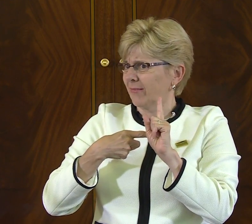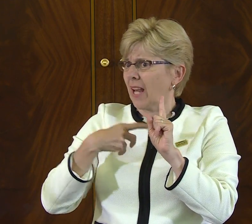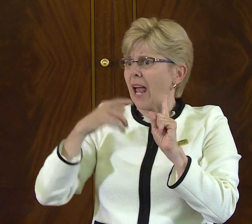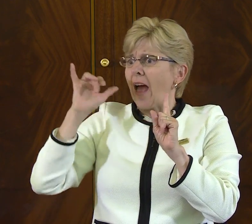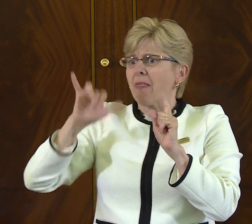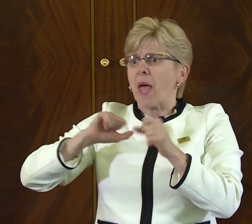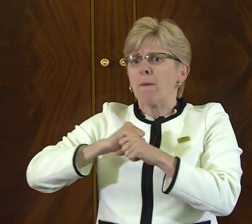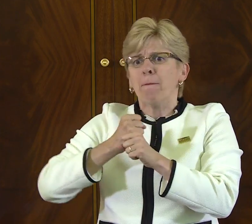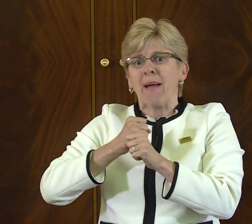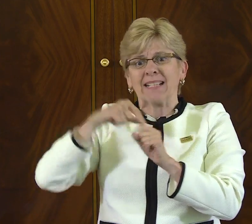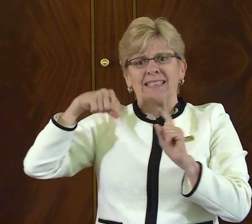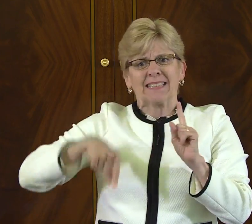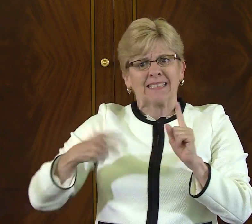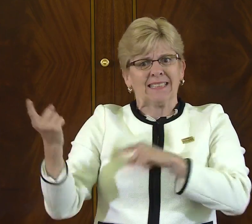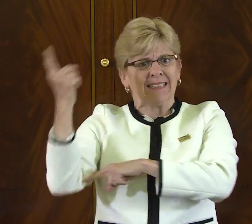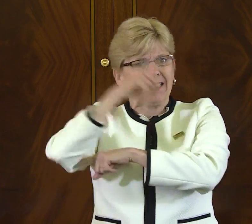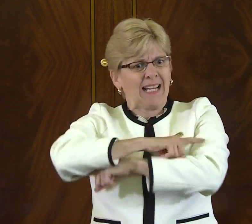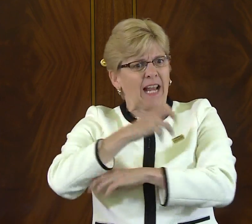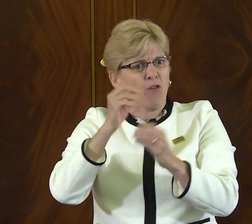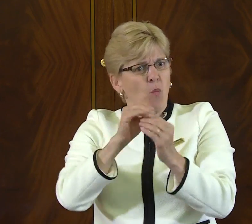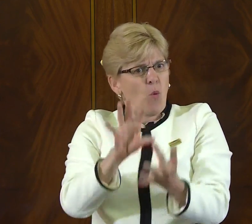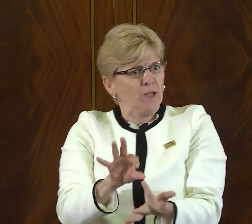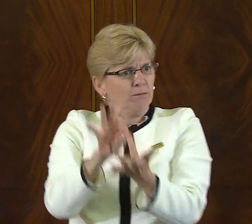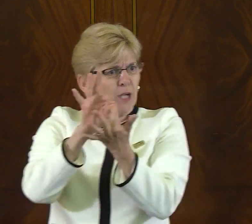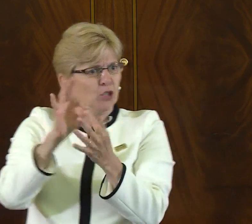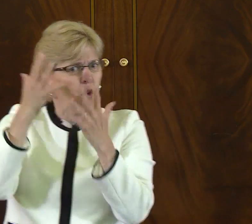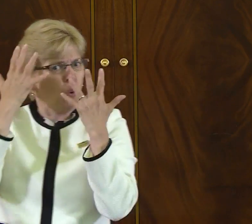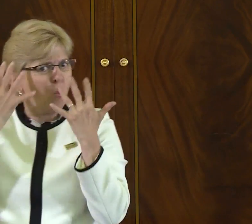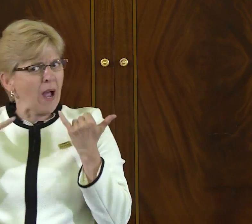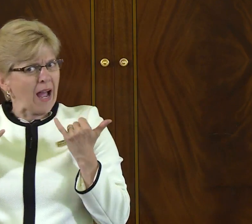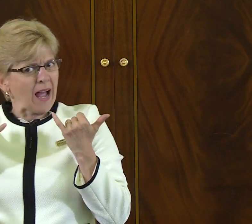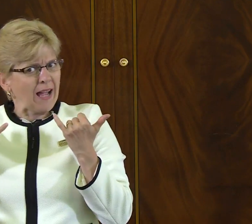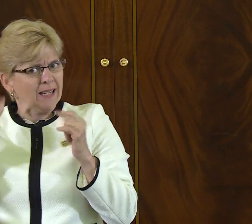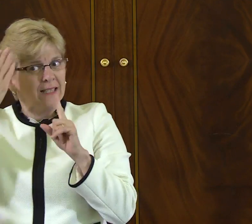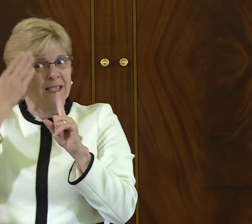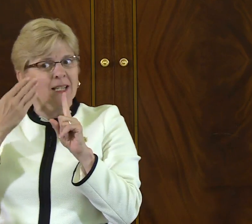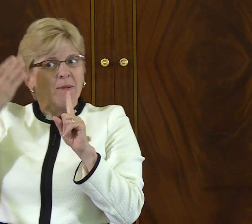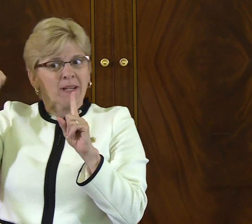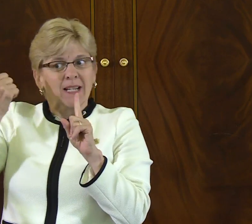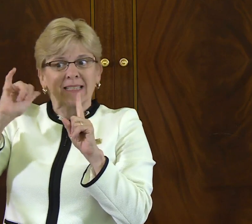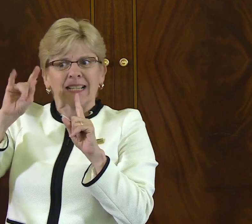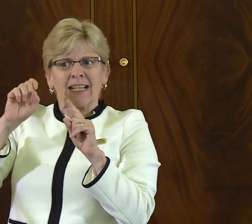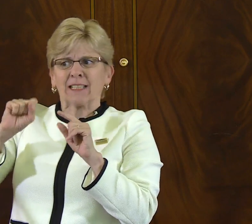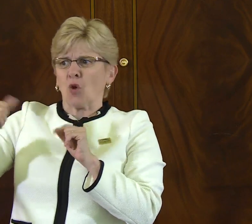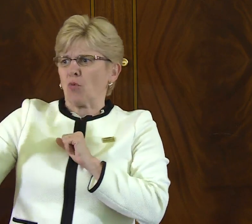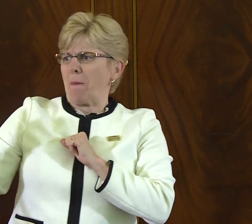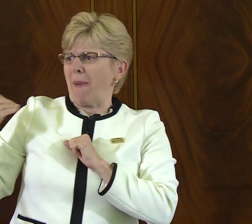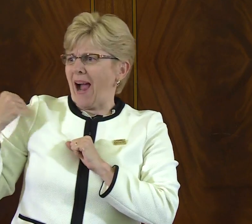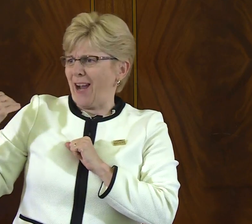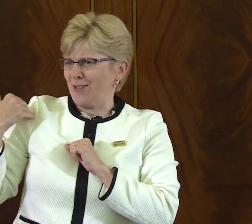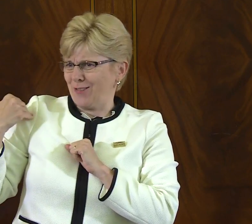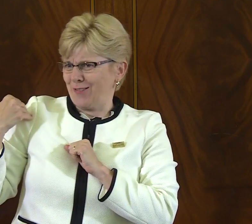in the world, and that's what makes this state even more special and unique.